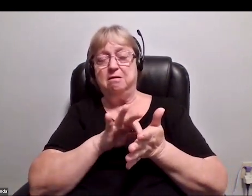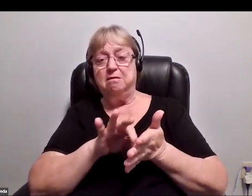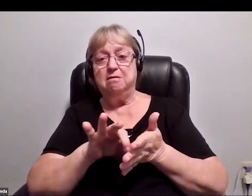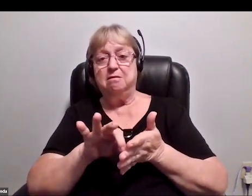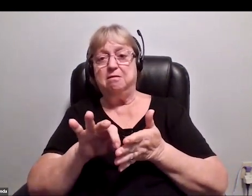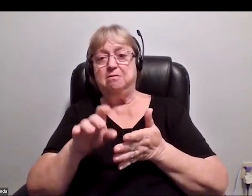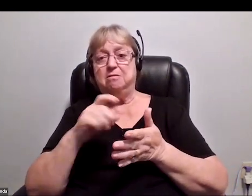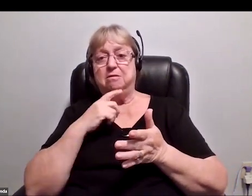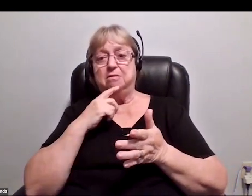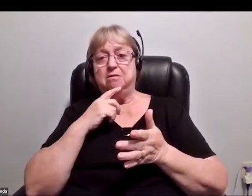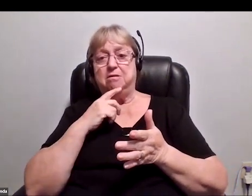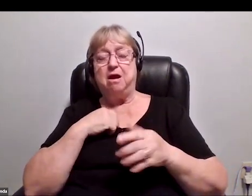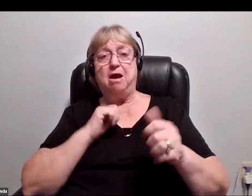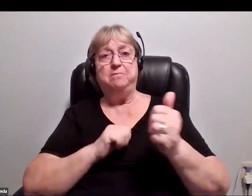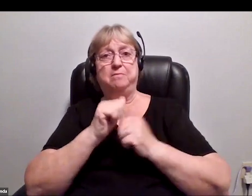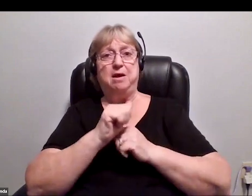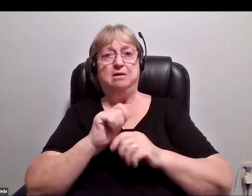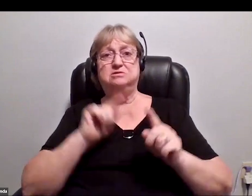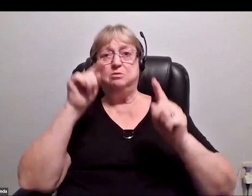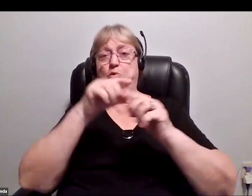I'm past the point of no return.